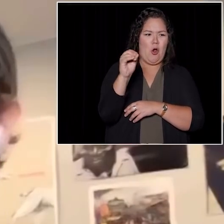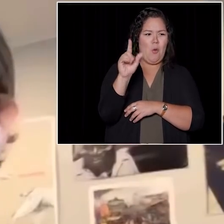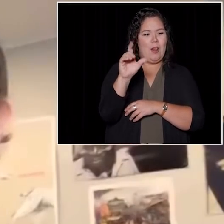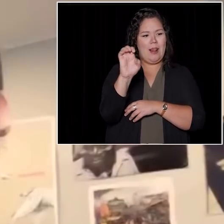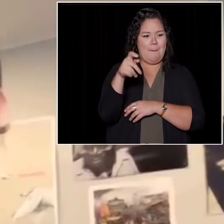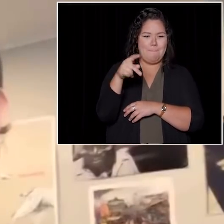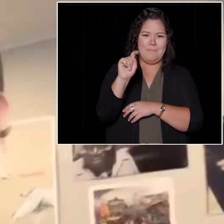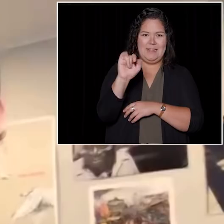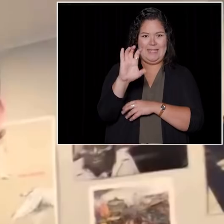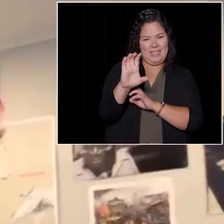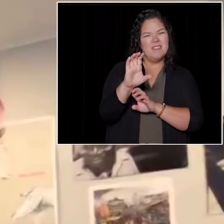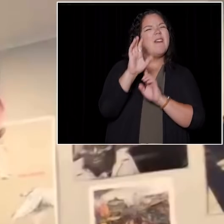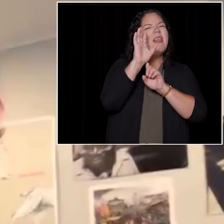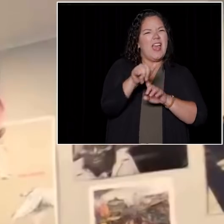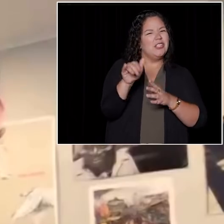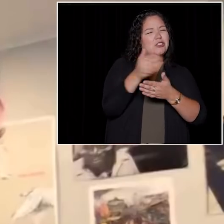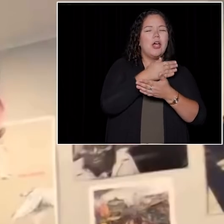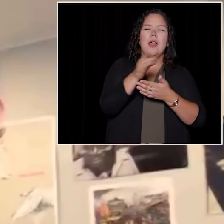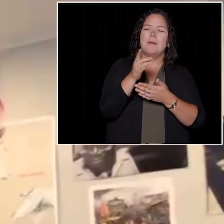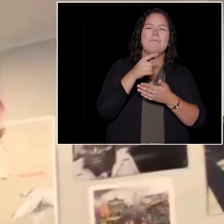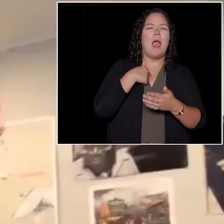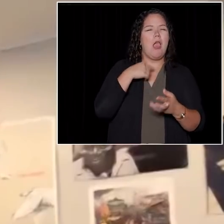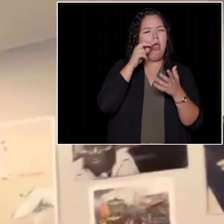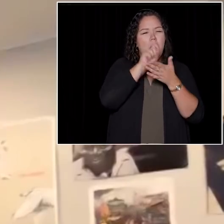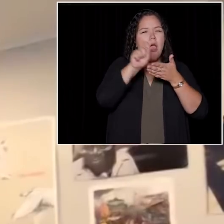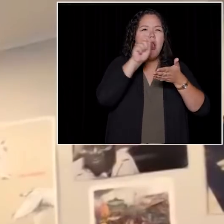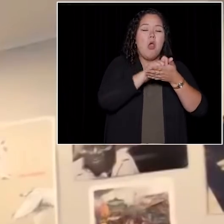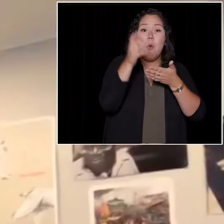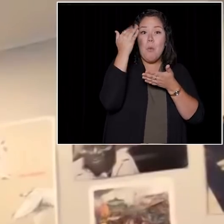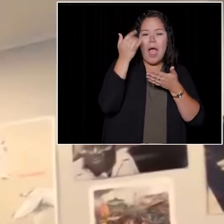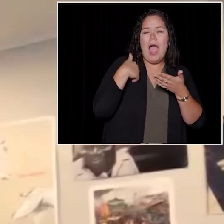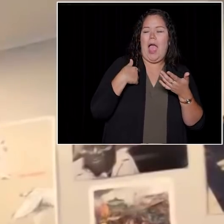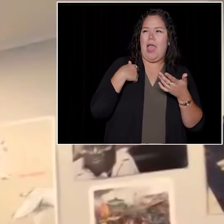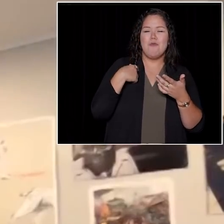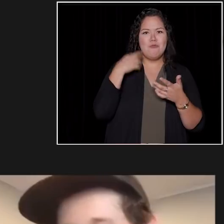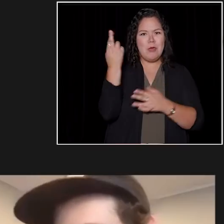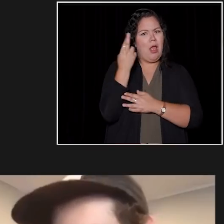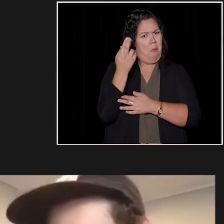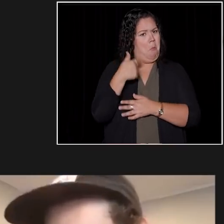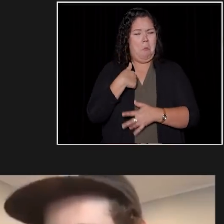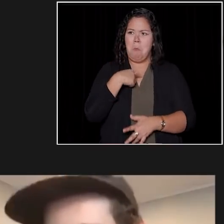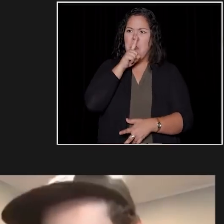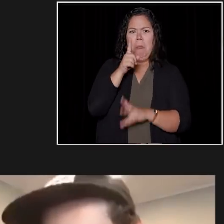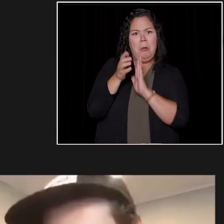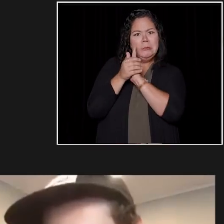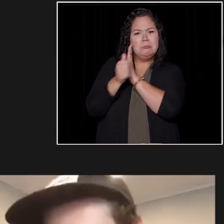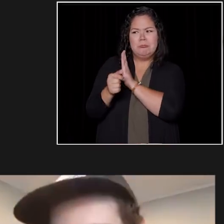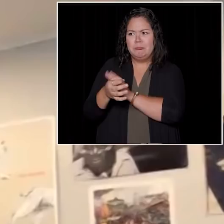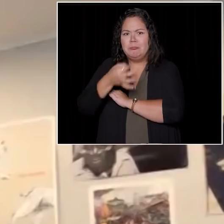and that song somewhat inspired by the fact that I had unbelievable ability to nap.